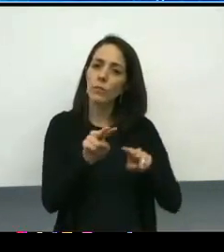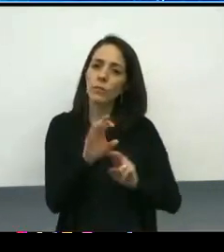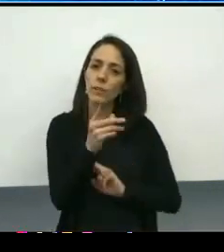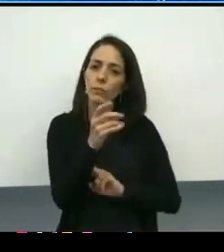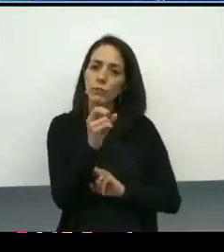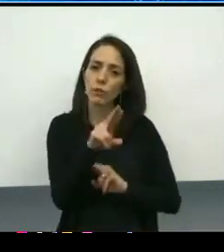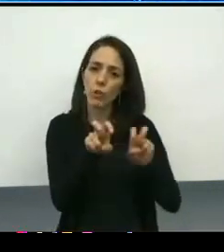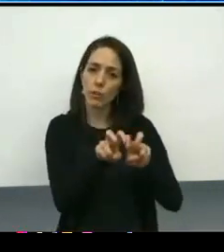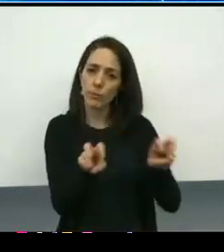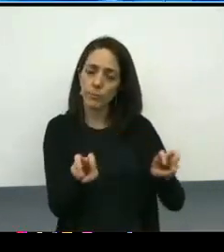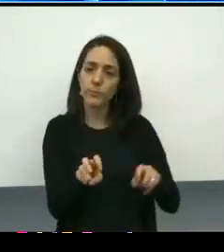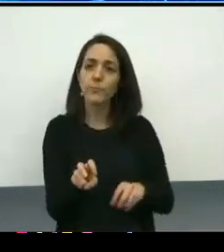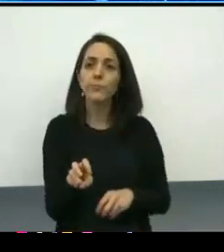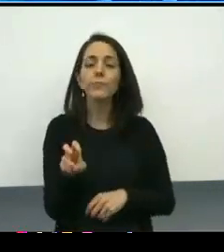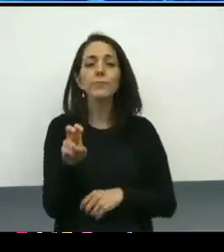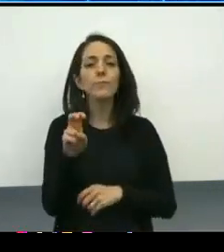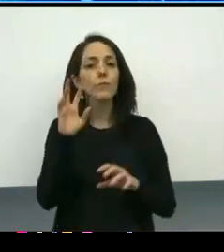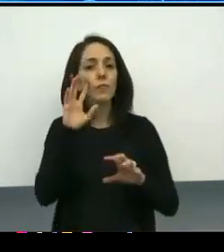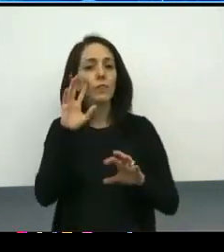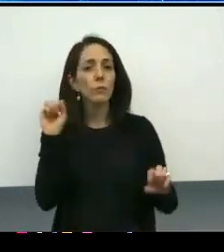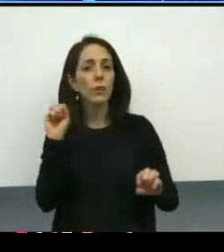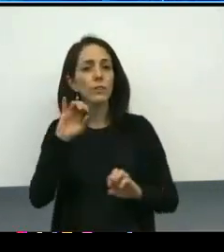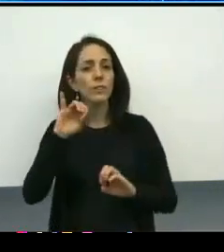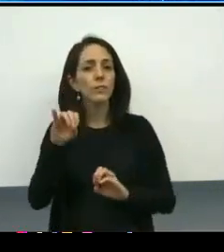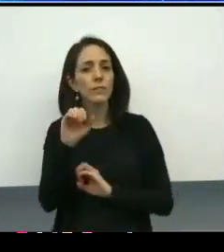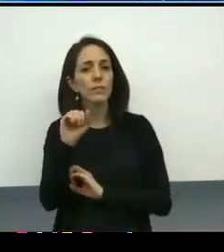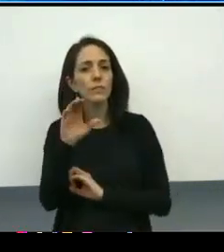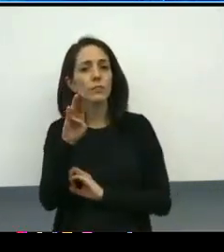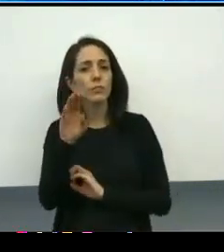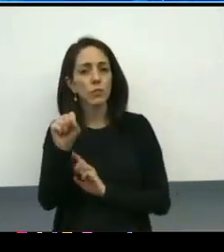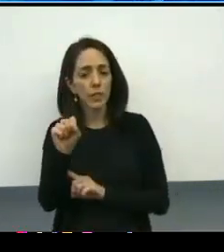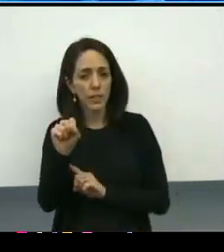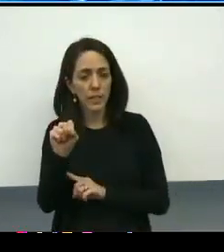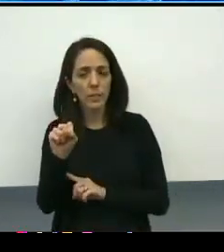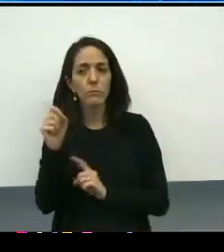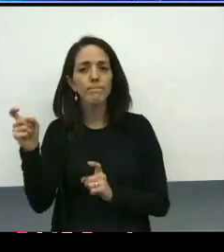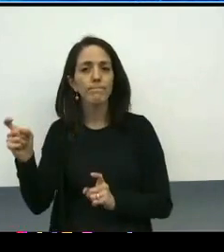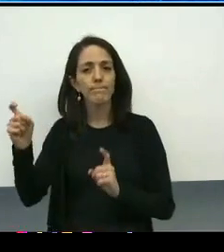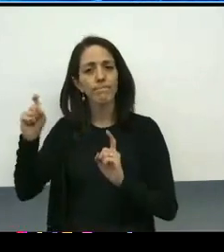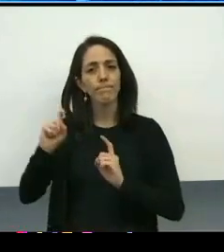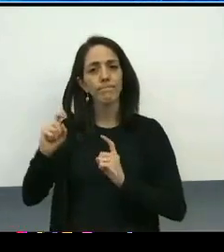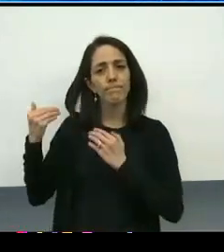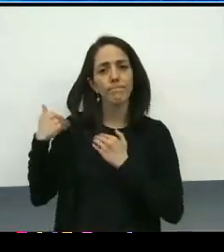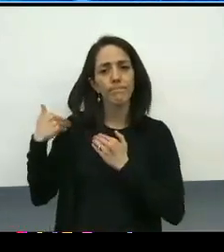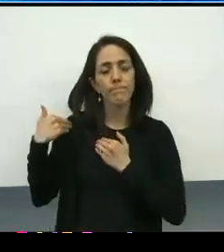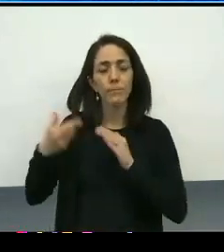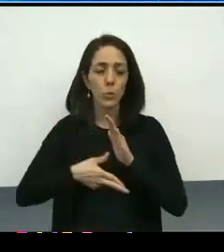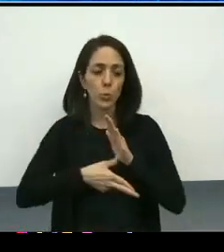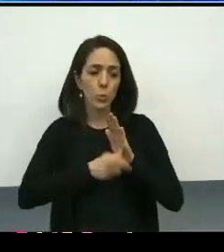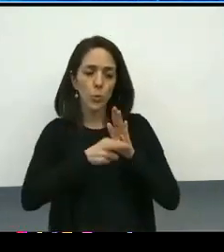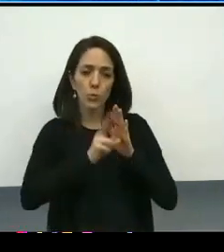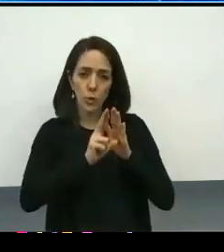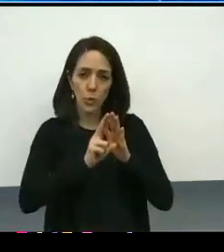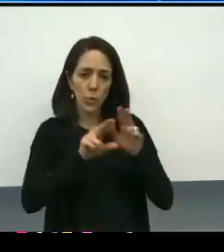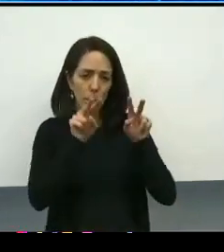President Jacobs, the board charged us with the responsibility of reviewing, monitoring, and providing input